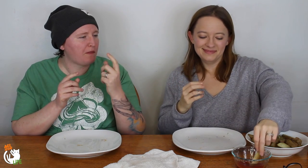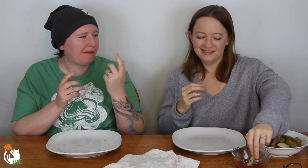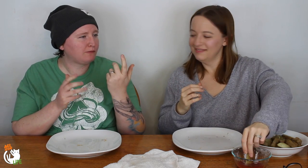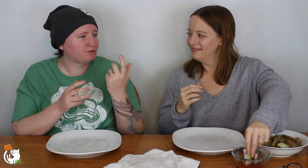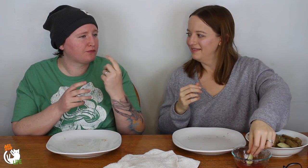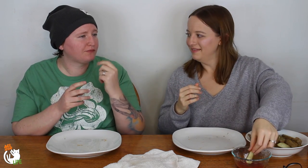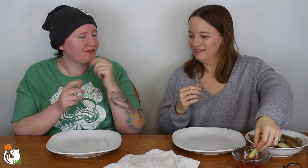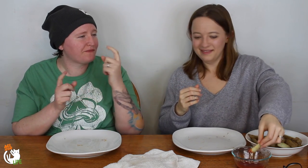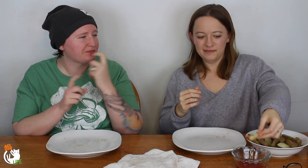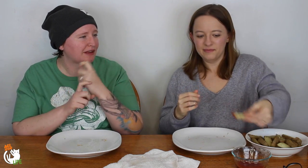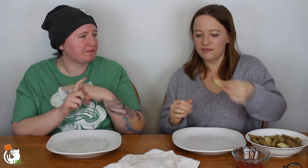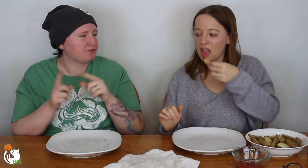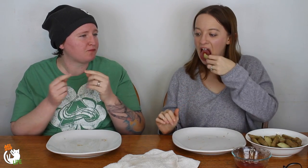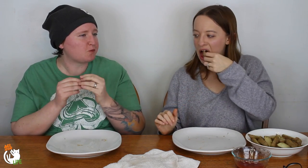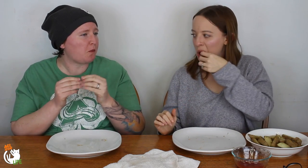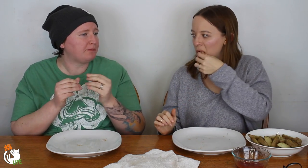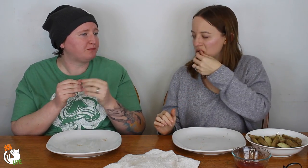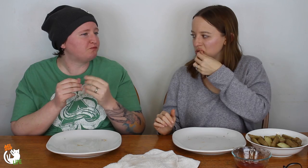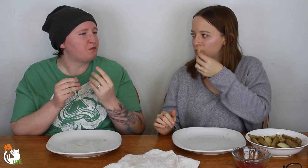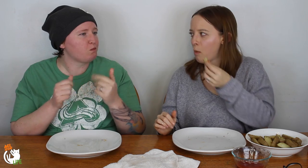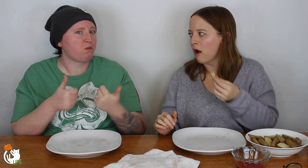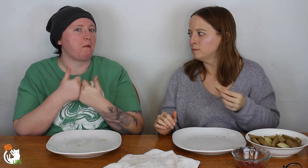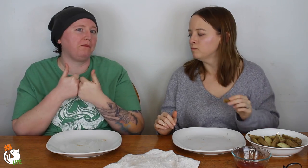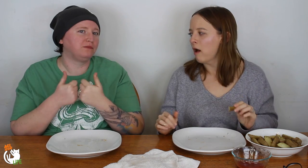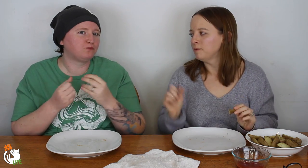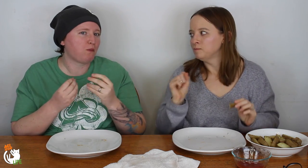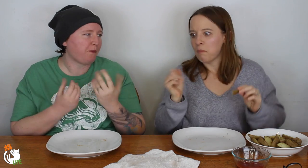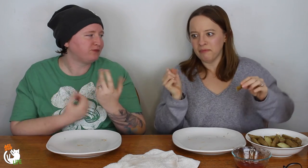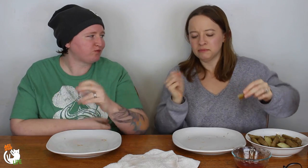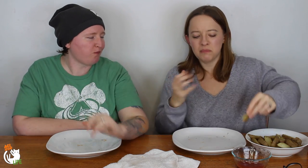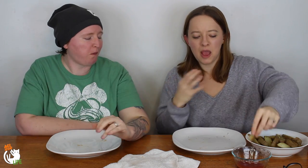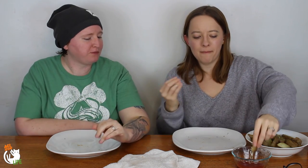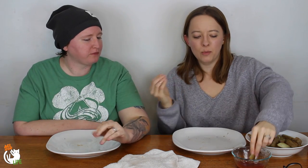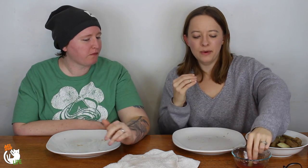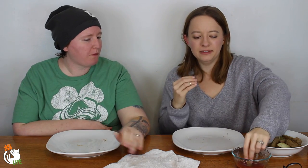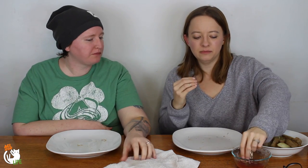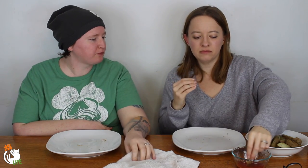But, it's not as complicated I guess -- it is more challenging though.